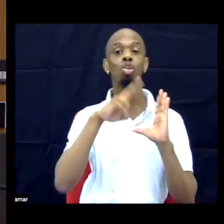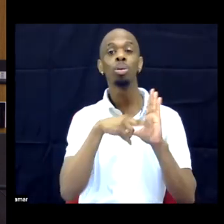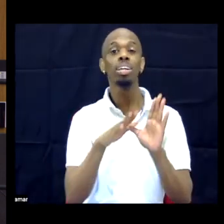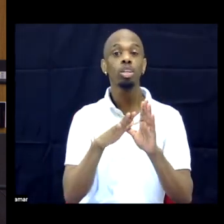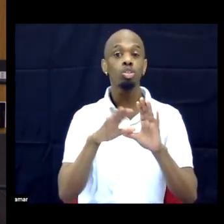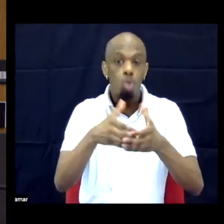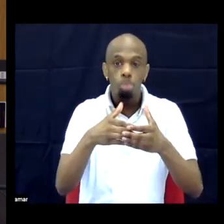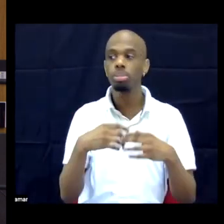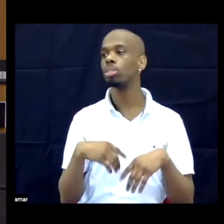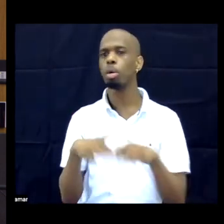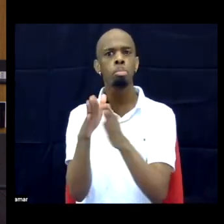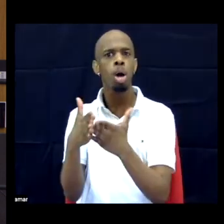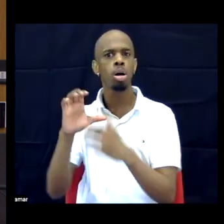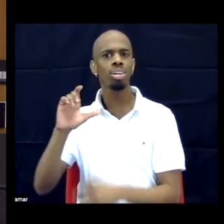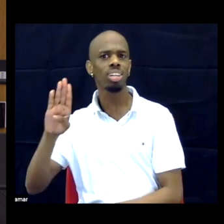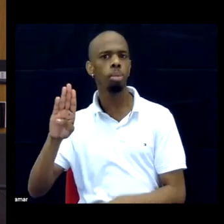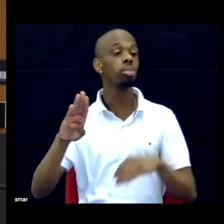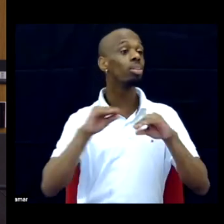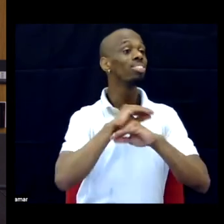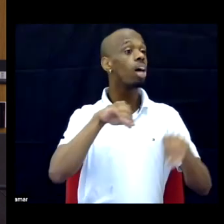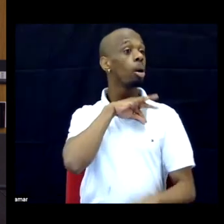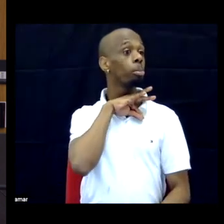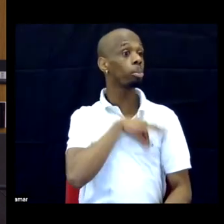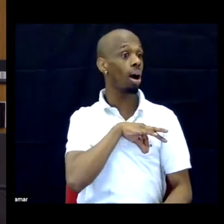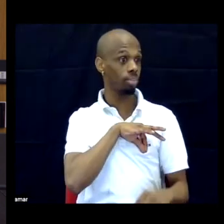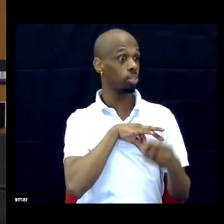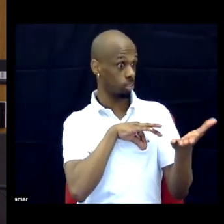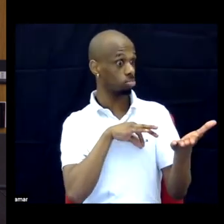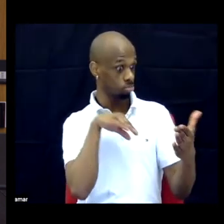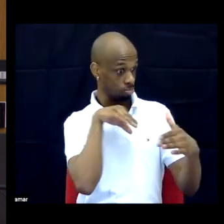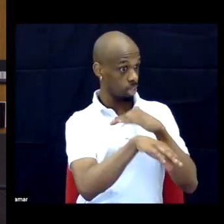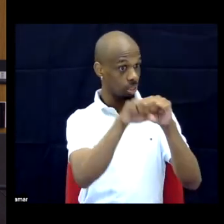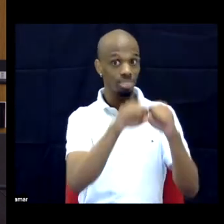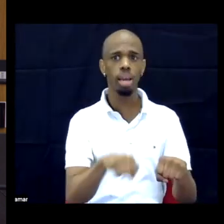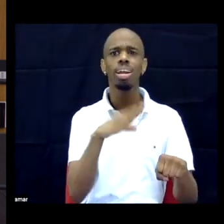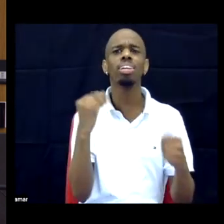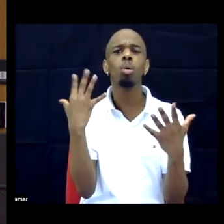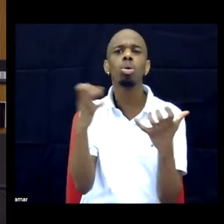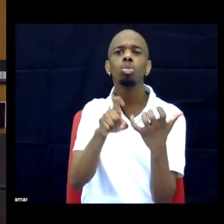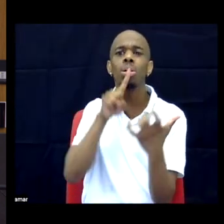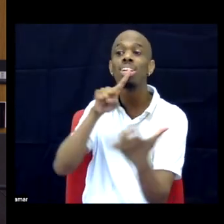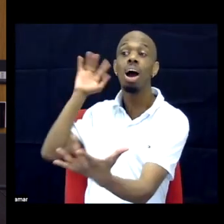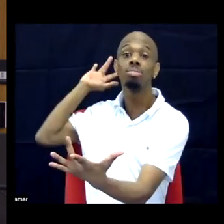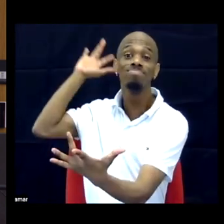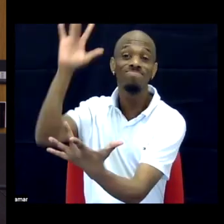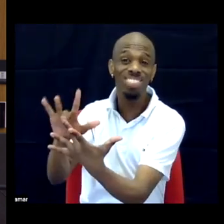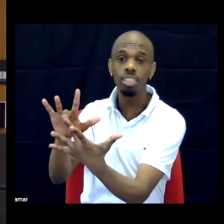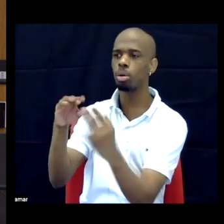Using it in non-profit settings and getting it out there and hoping it reaches more black people than an average academic book might reach.